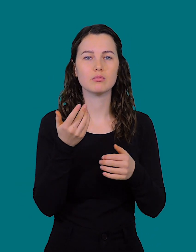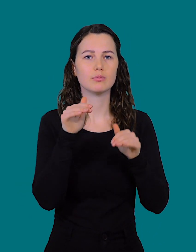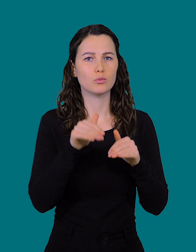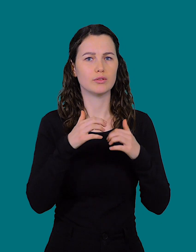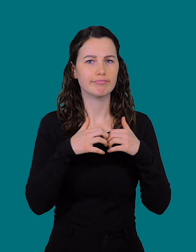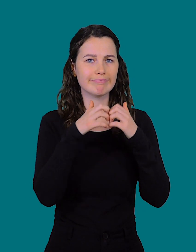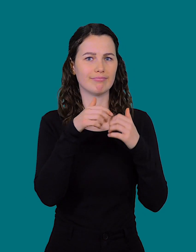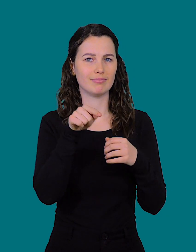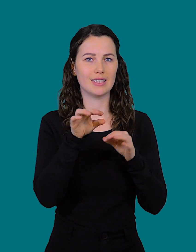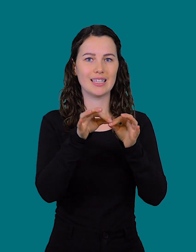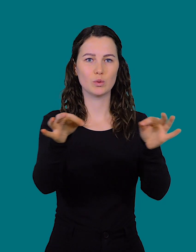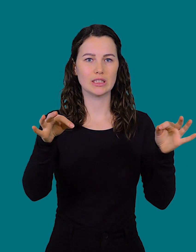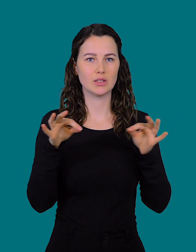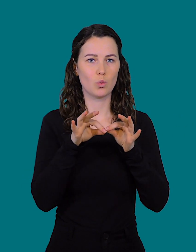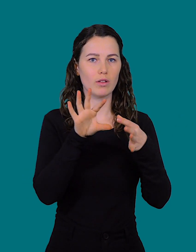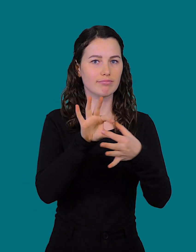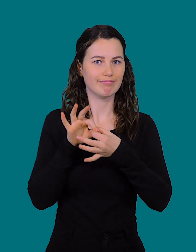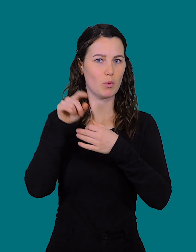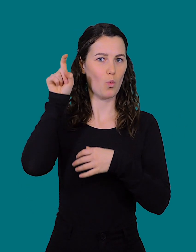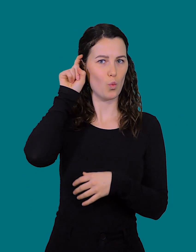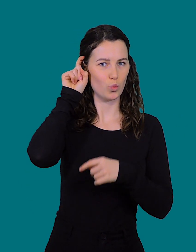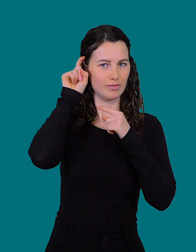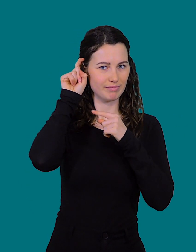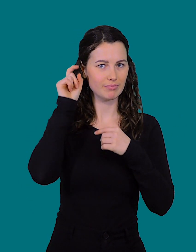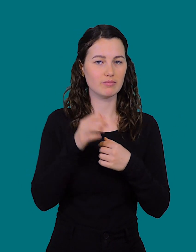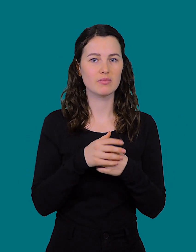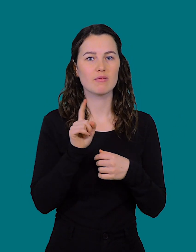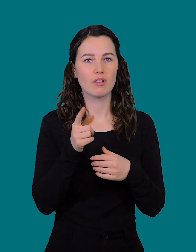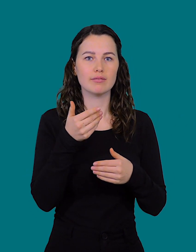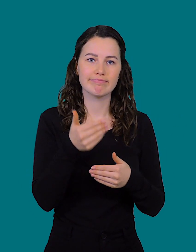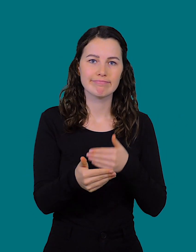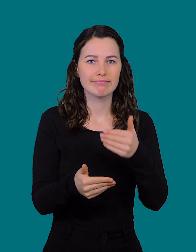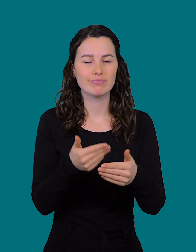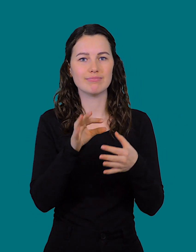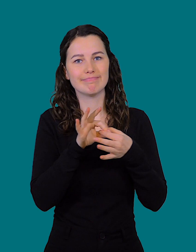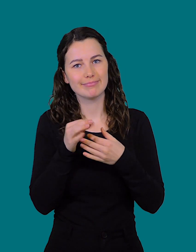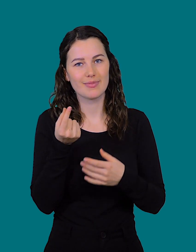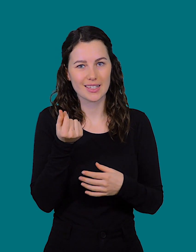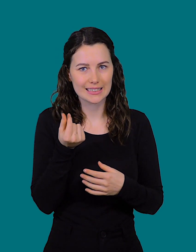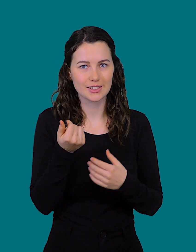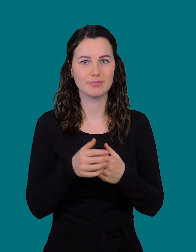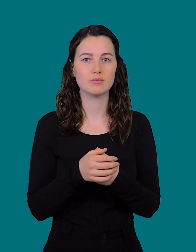She has to provide induction loops, but it is progressing slowly due to limited funds.